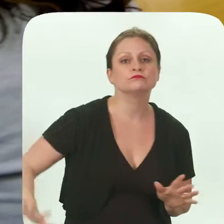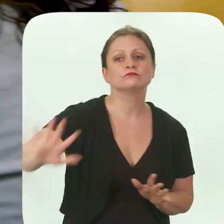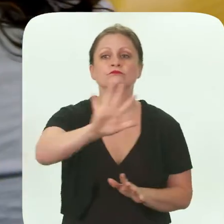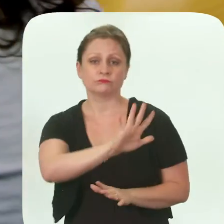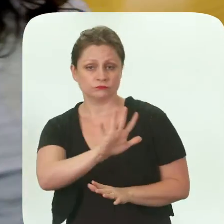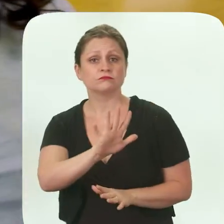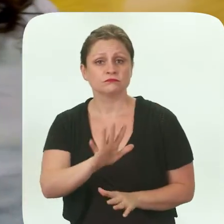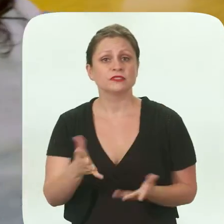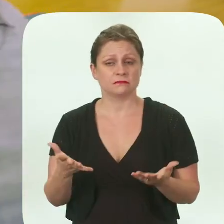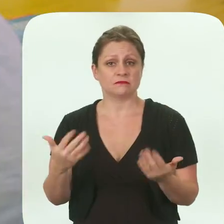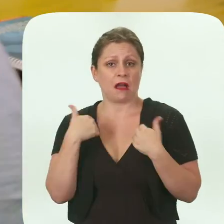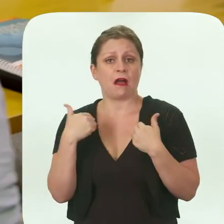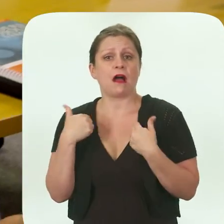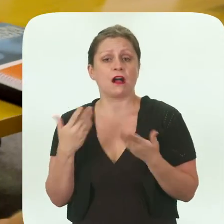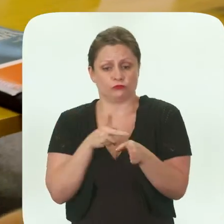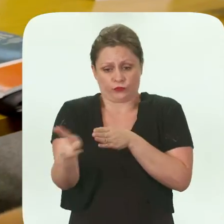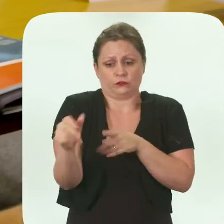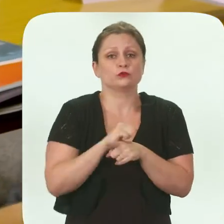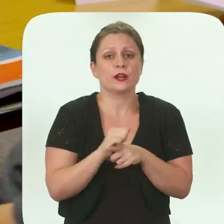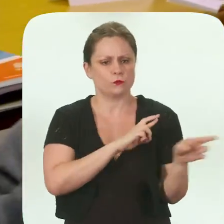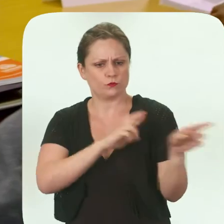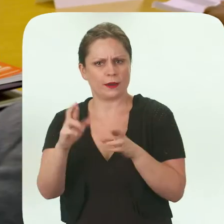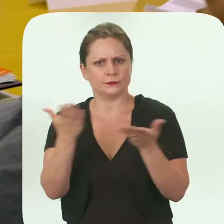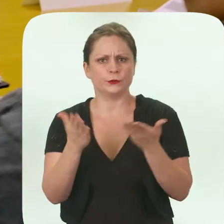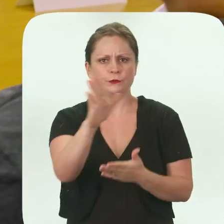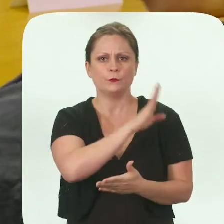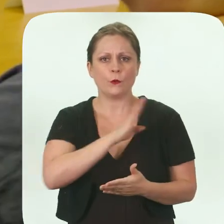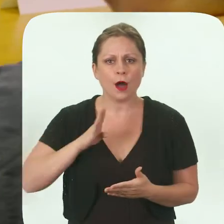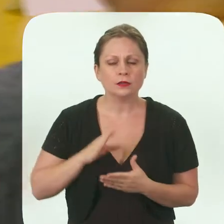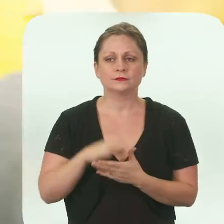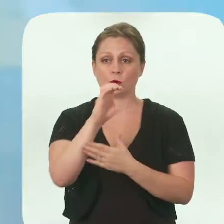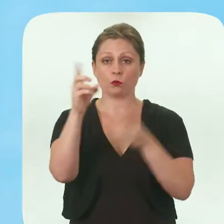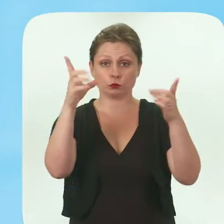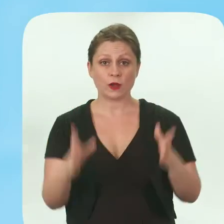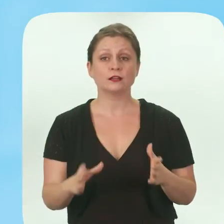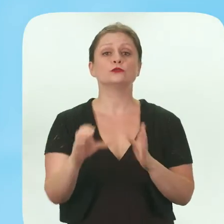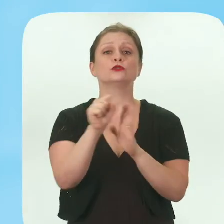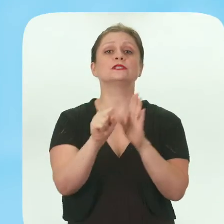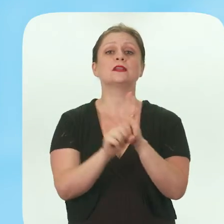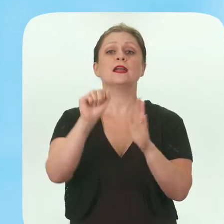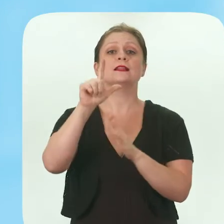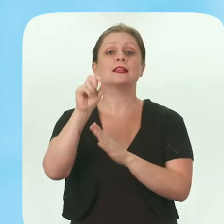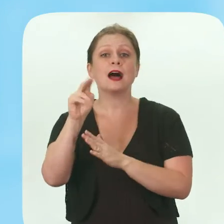out there who are receiving that professional training and are ready to serve on your board. The co-director of the State Alliance